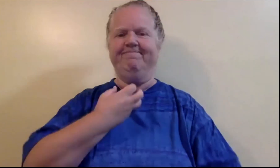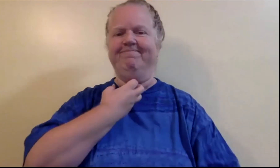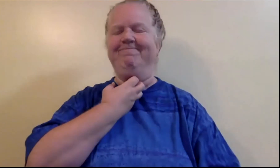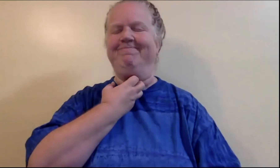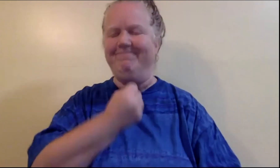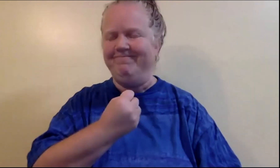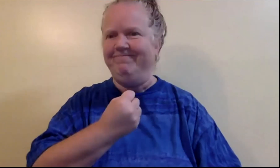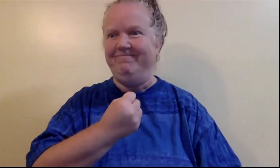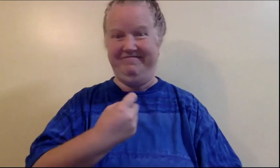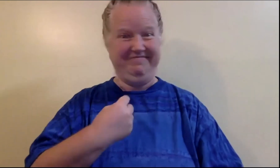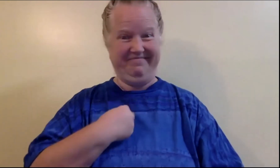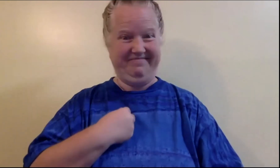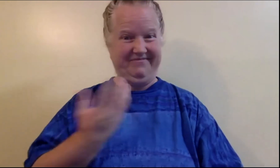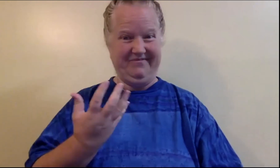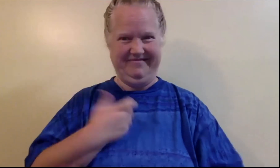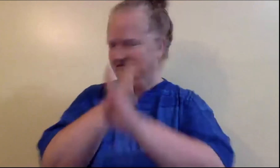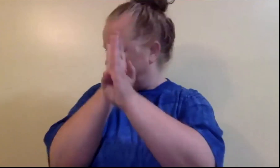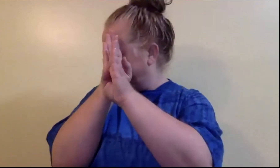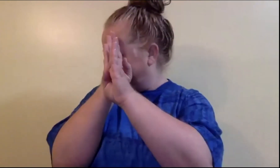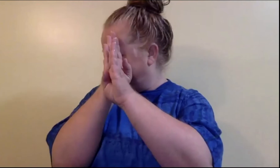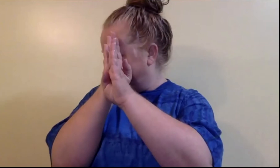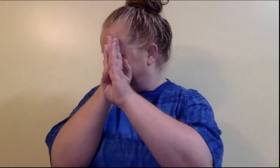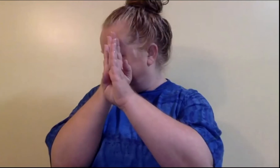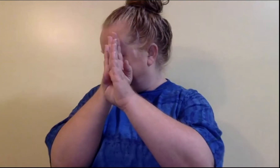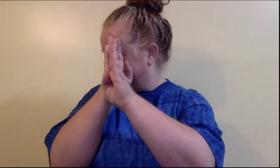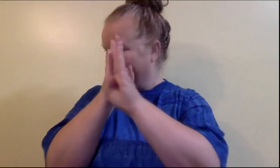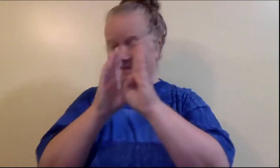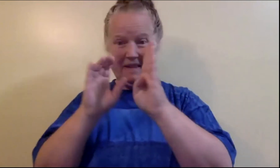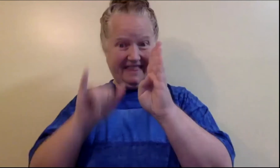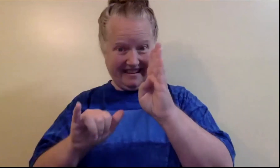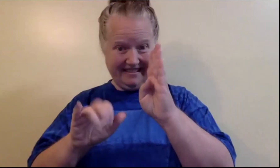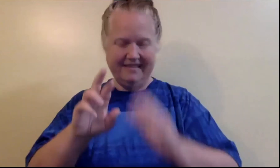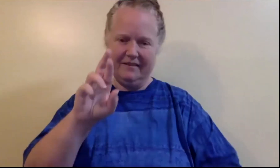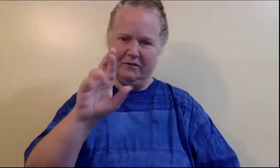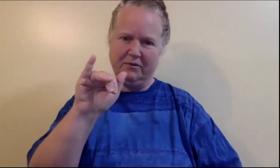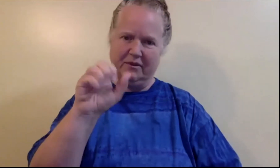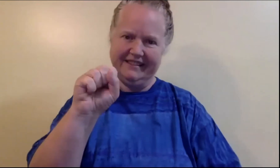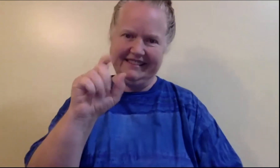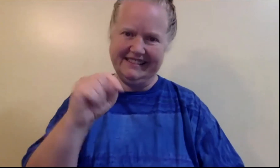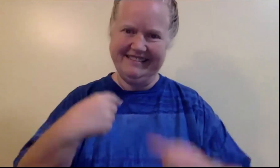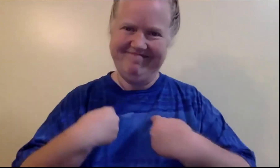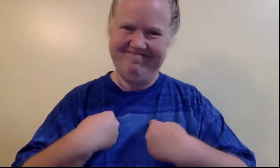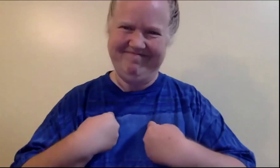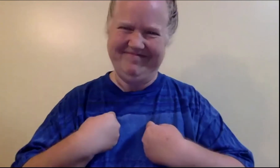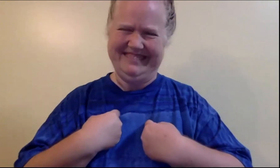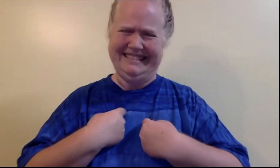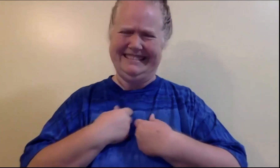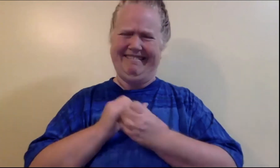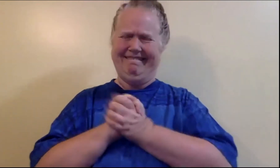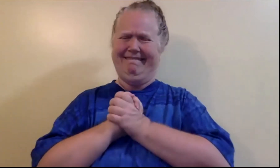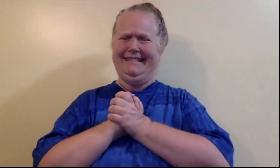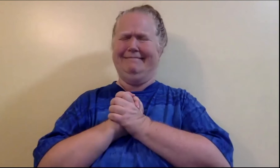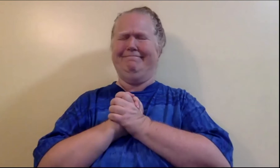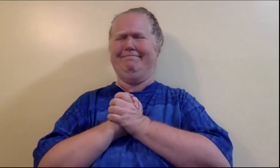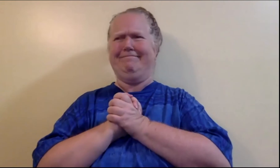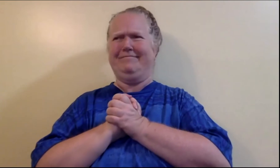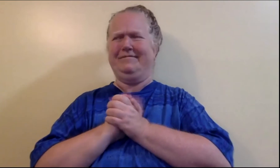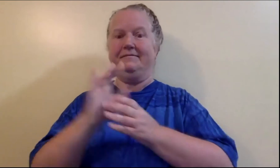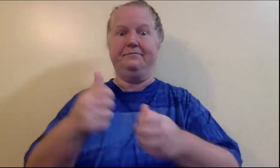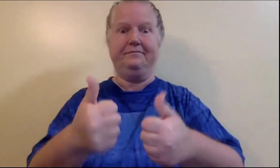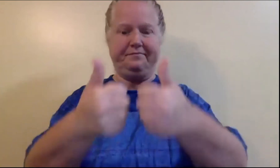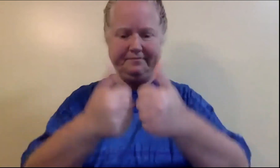Watching that interview made me realize that by turning a blind eye, that made me racist.